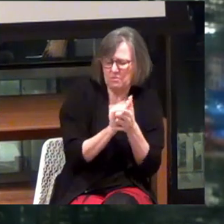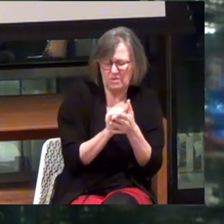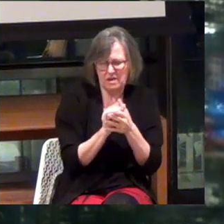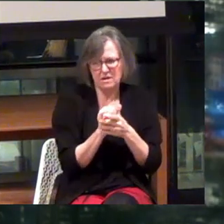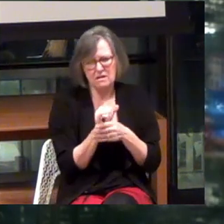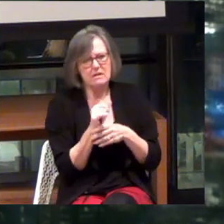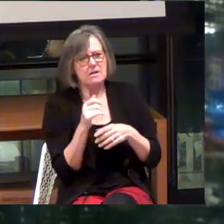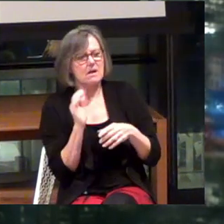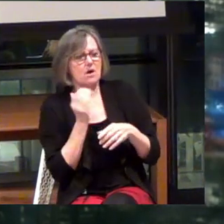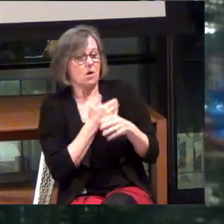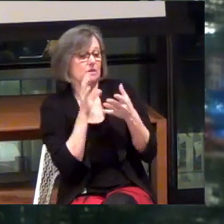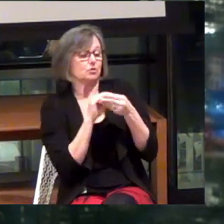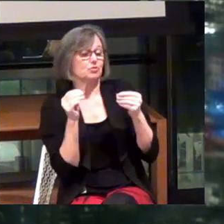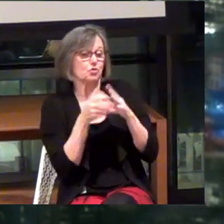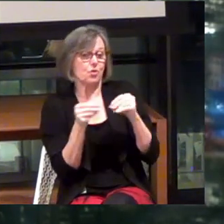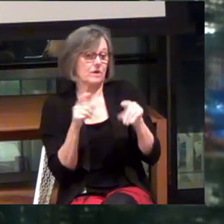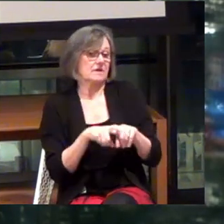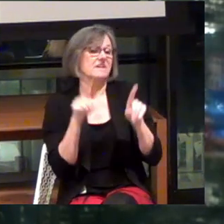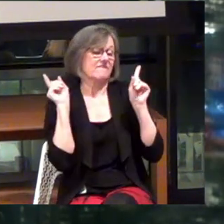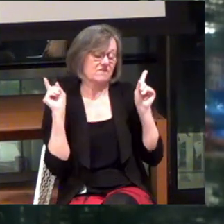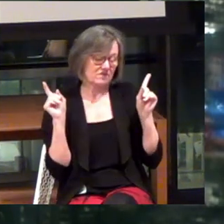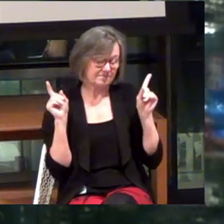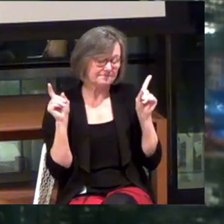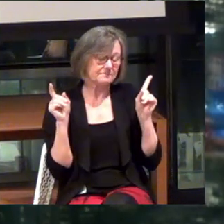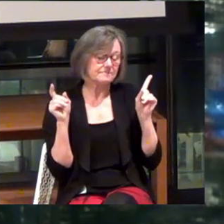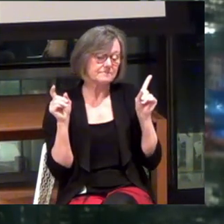And our story is very different. It's...